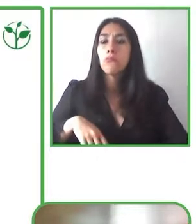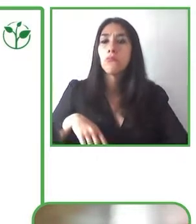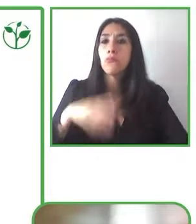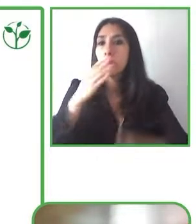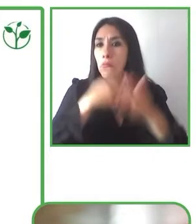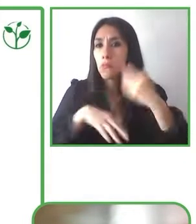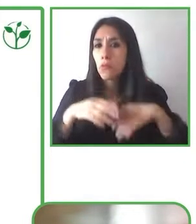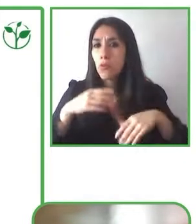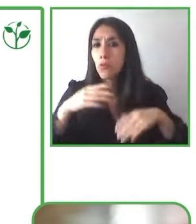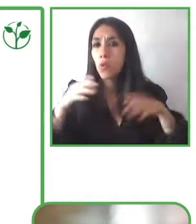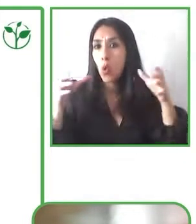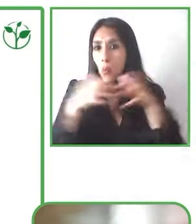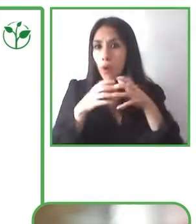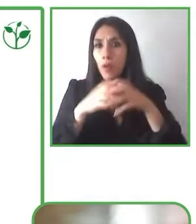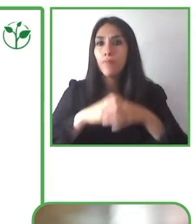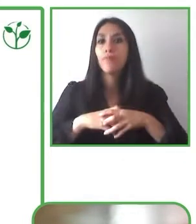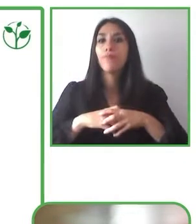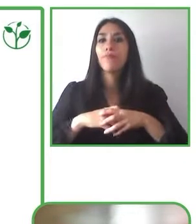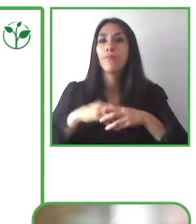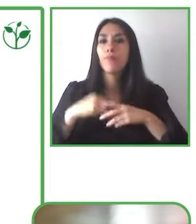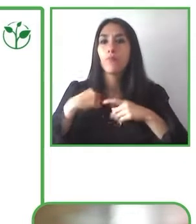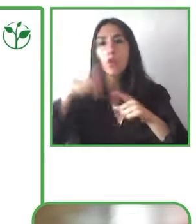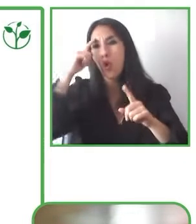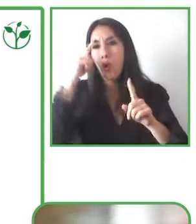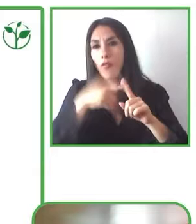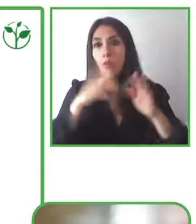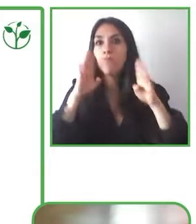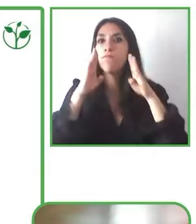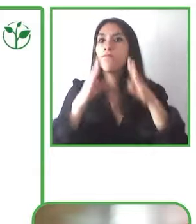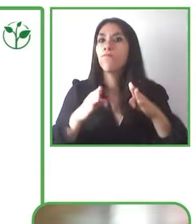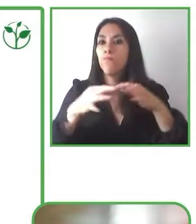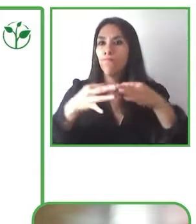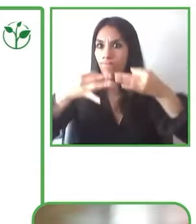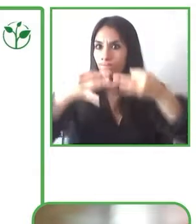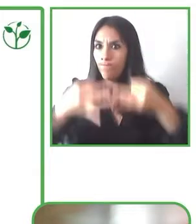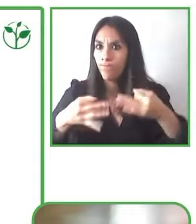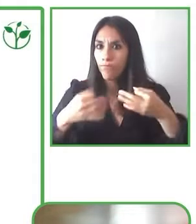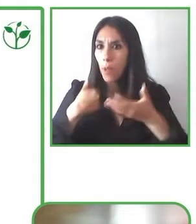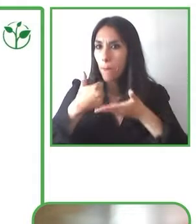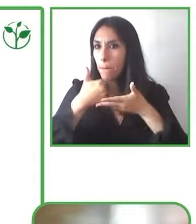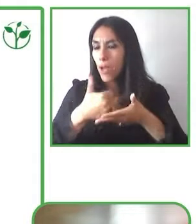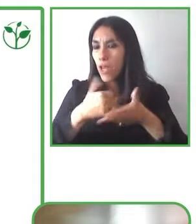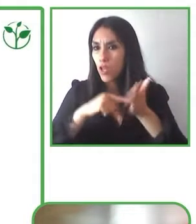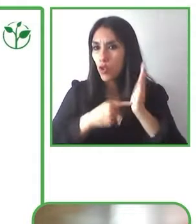capabilities and so, we also look to increase the use of